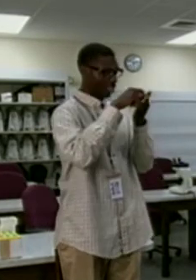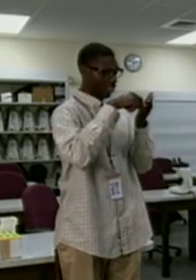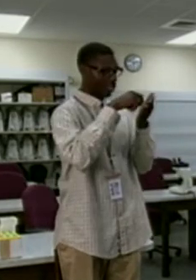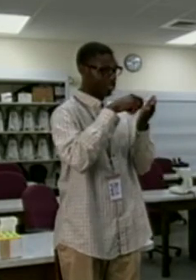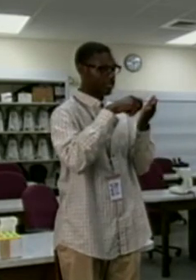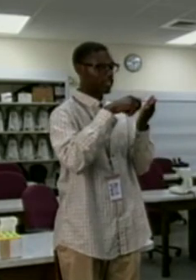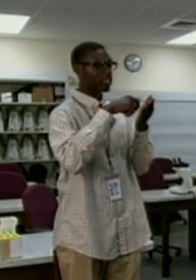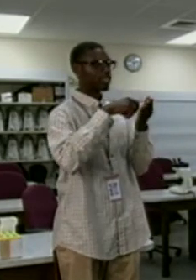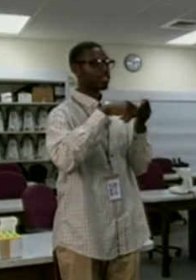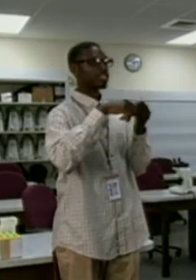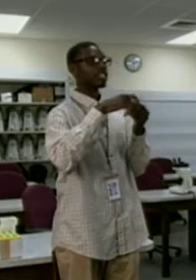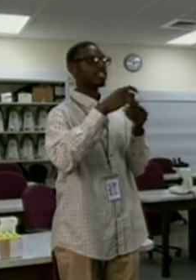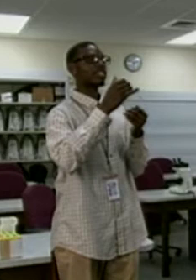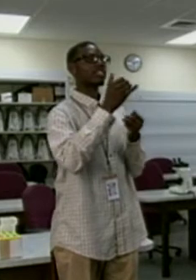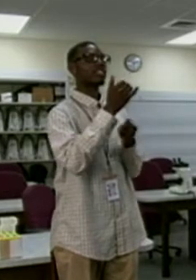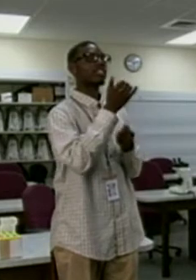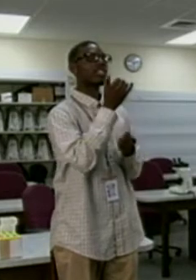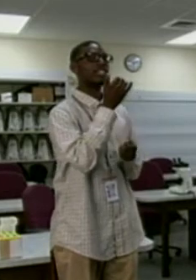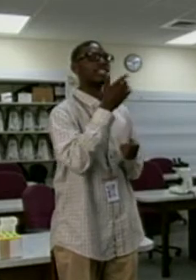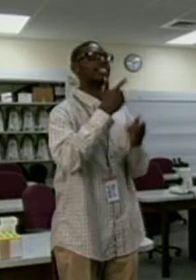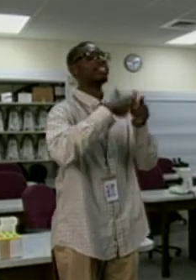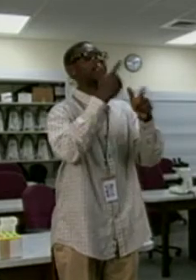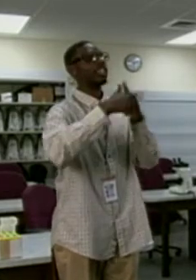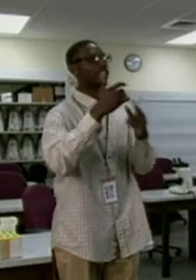If someone takes a test previously and they write